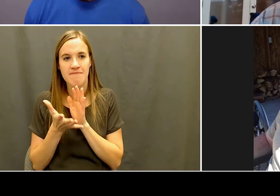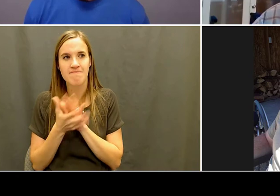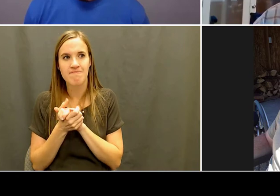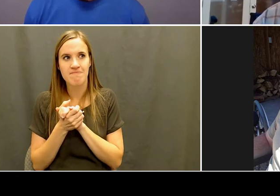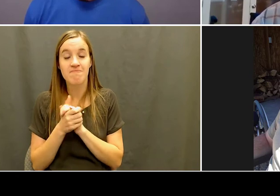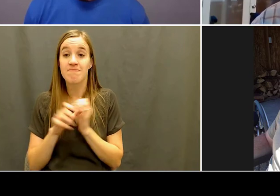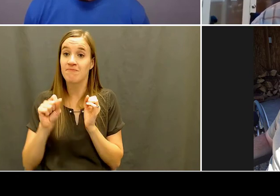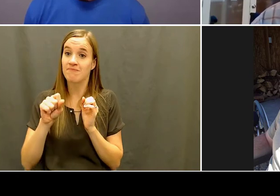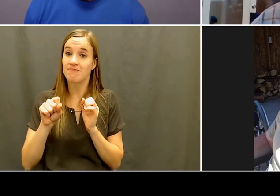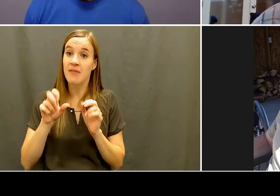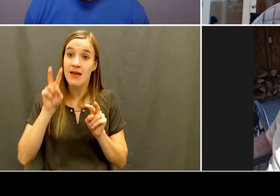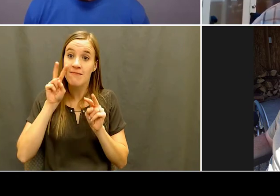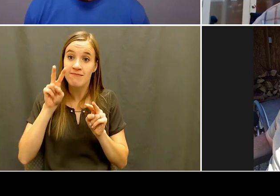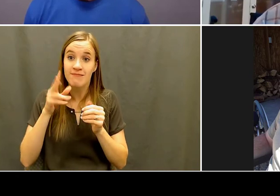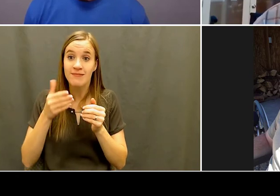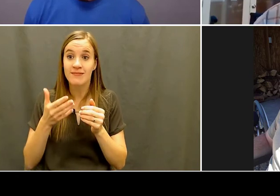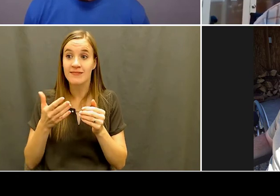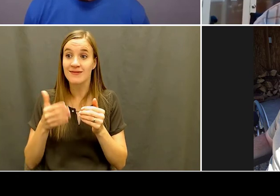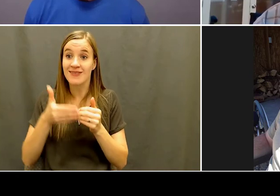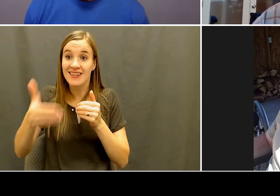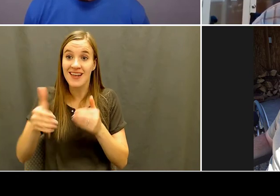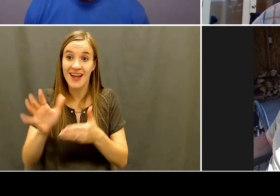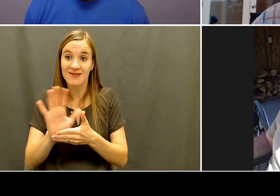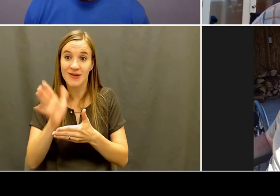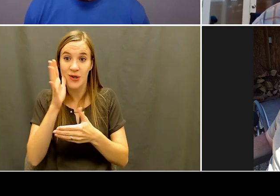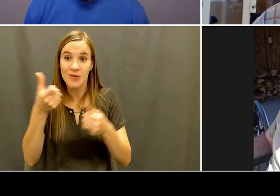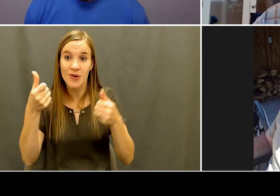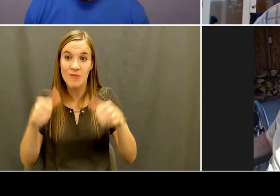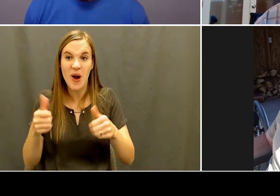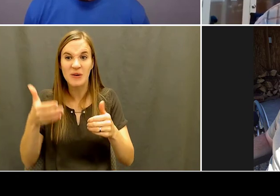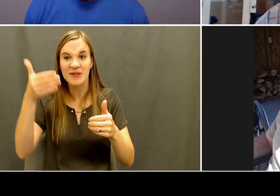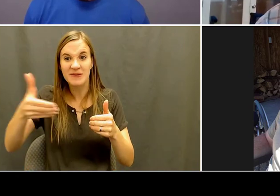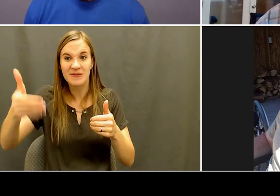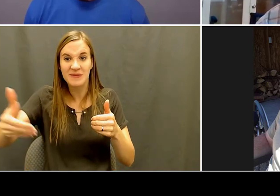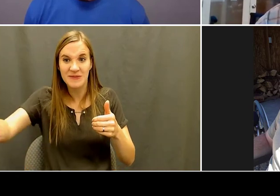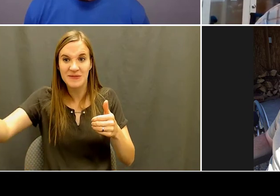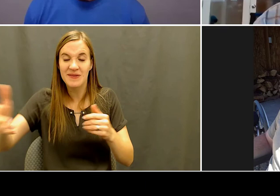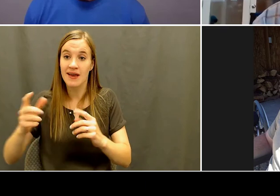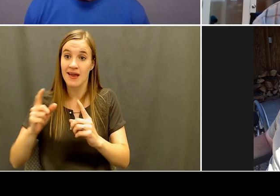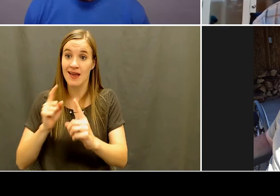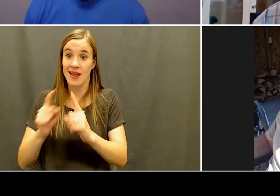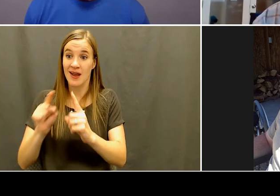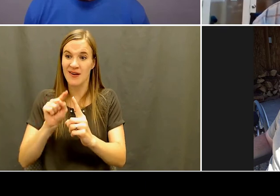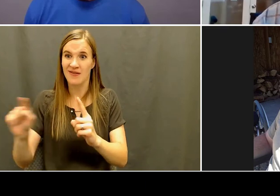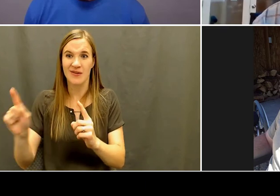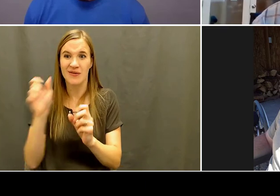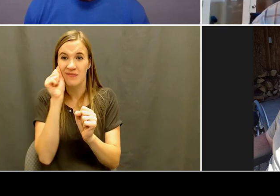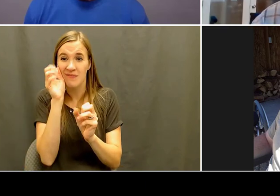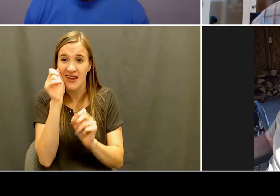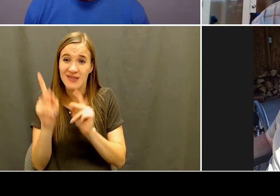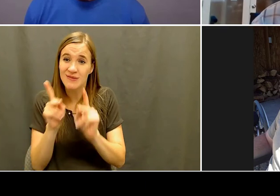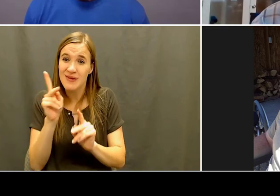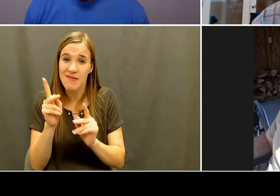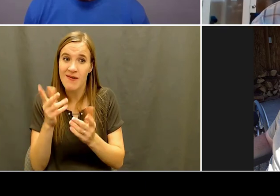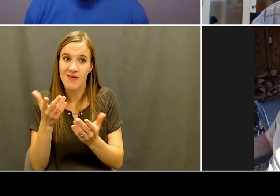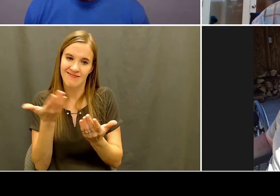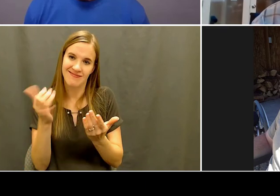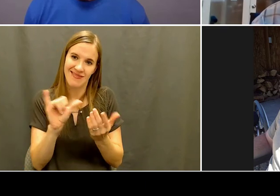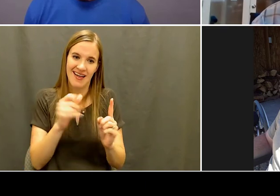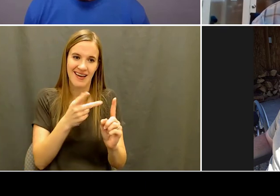that we're going to be posting with interviews of amazing folks like Kelly O'Dell, and yeah, we'll see you at the